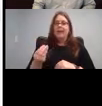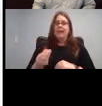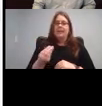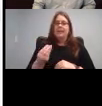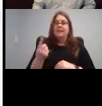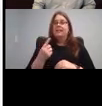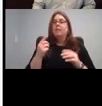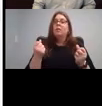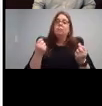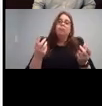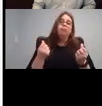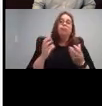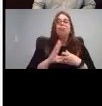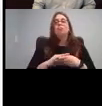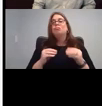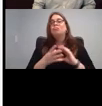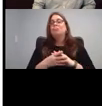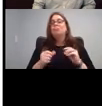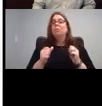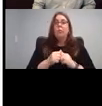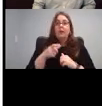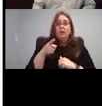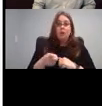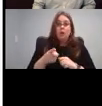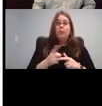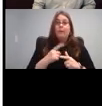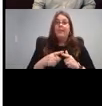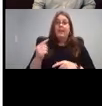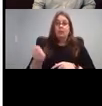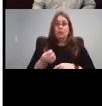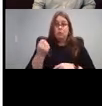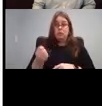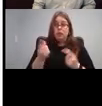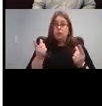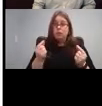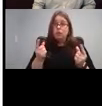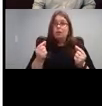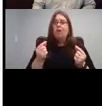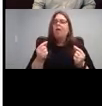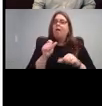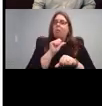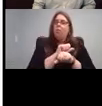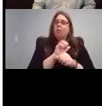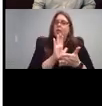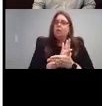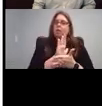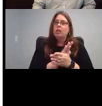Within Tuesday, it has some worksheet to go with the story.